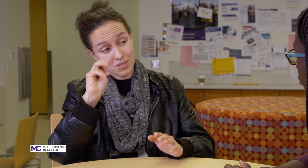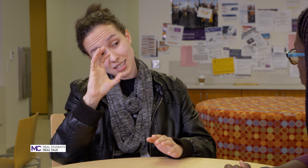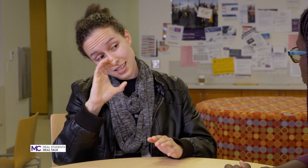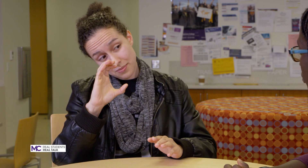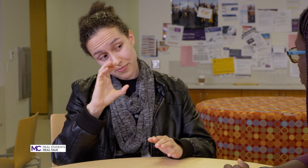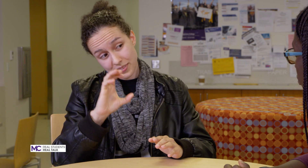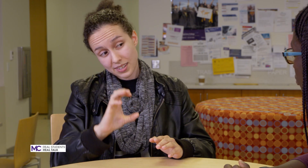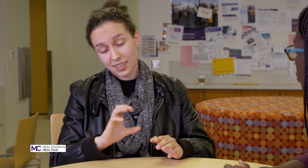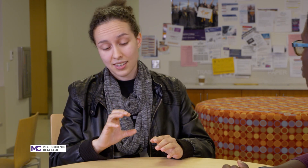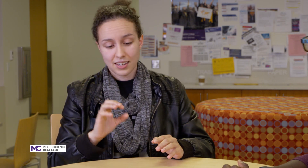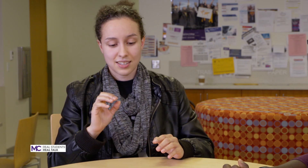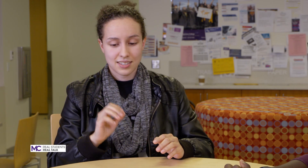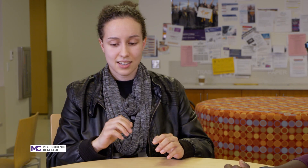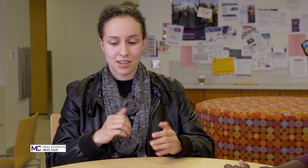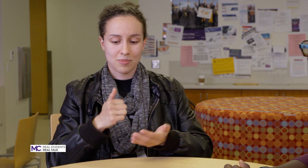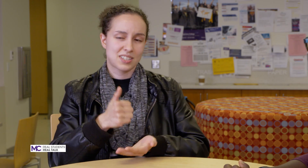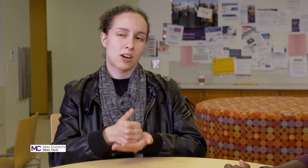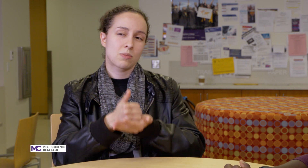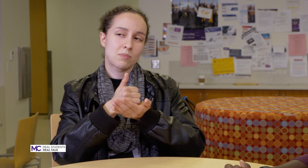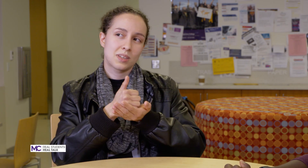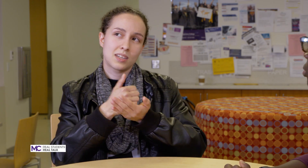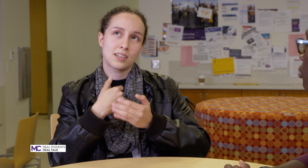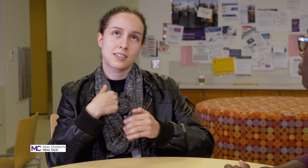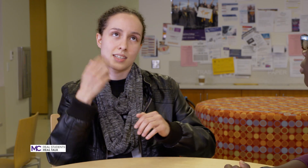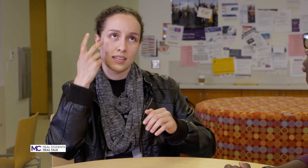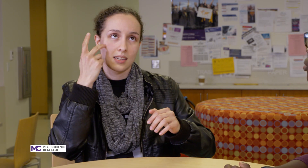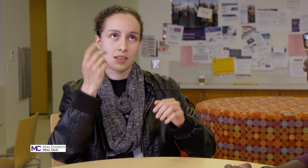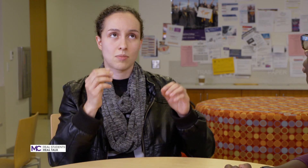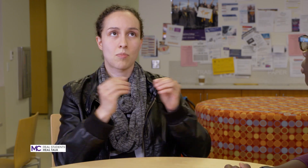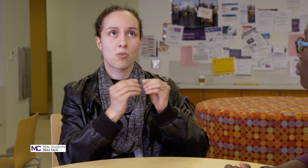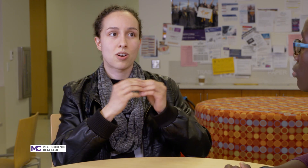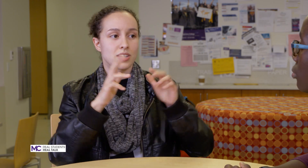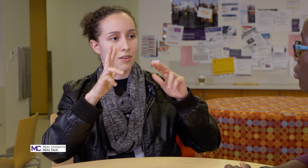C is it's helping me see more diversity